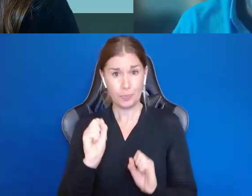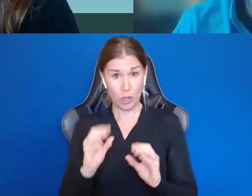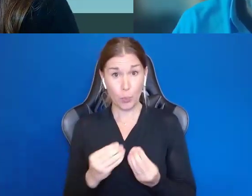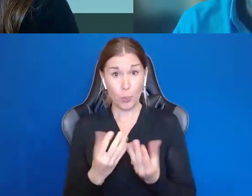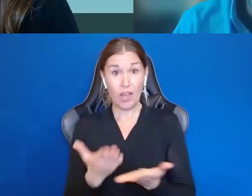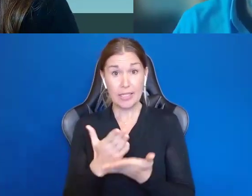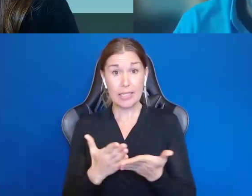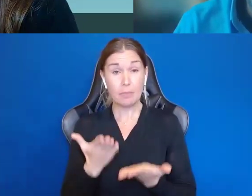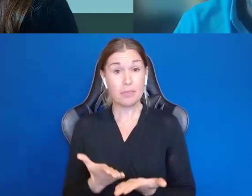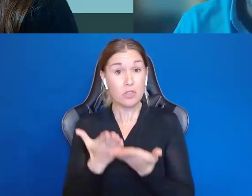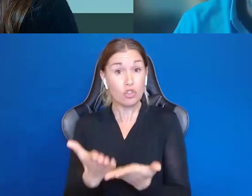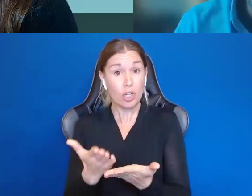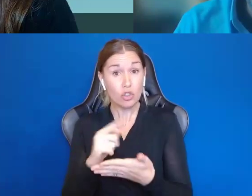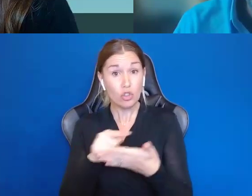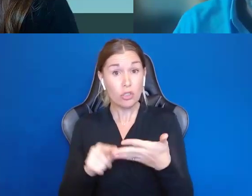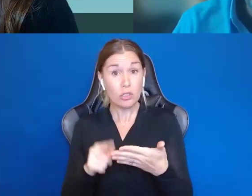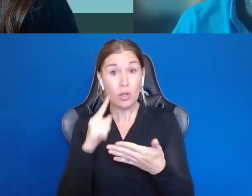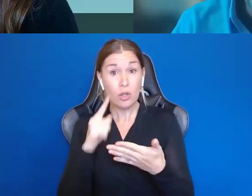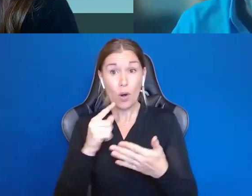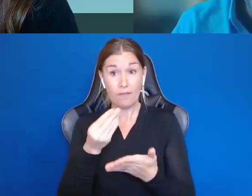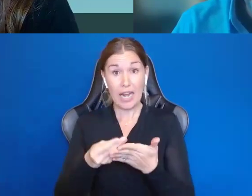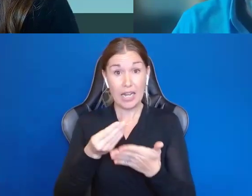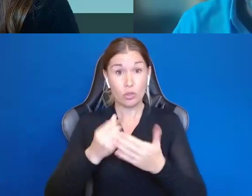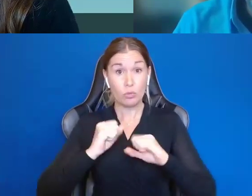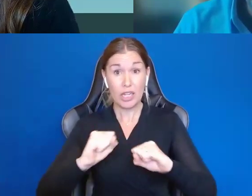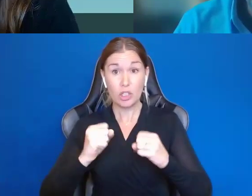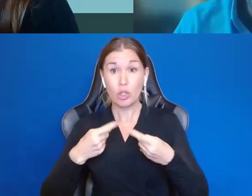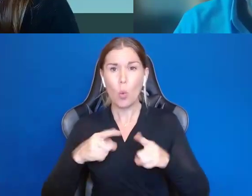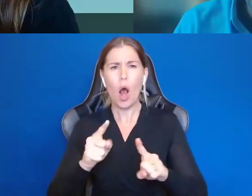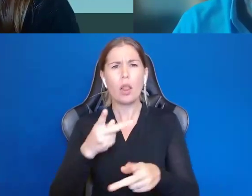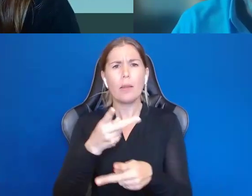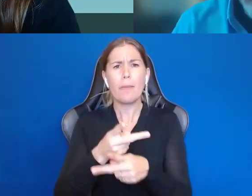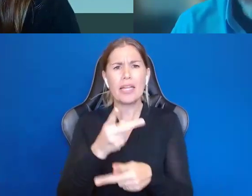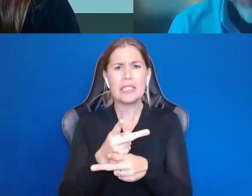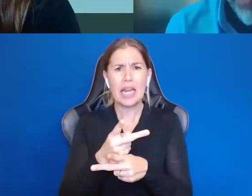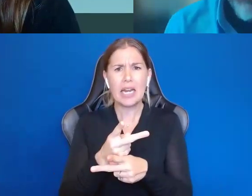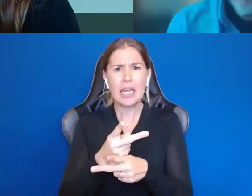financial protection while maintaining autonomy. >> JOHNATHAN MARTINIS: Absolutely. One of my